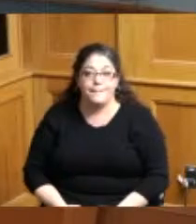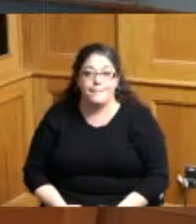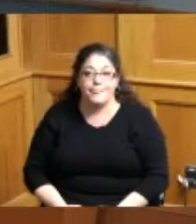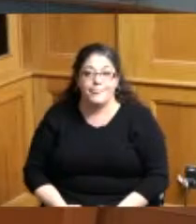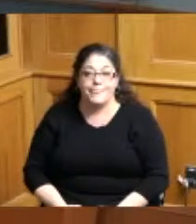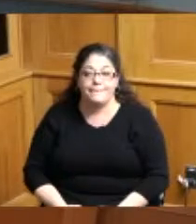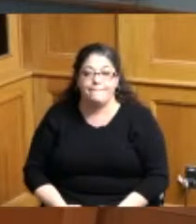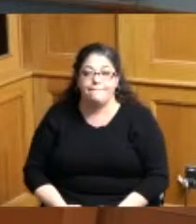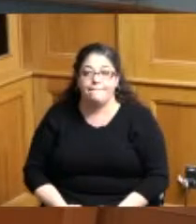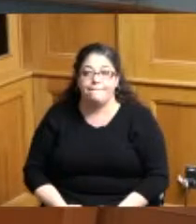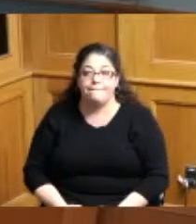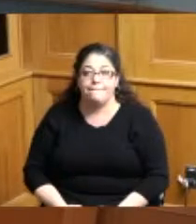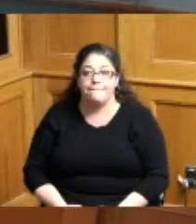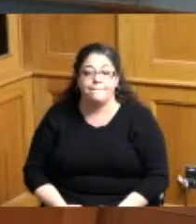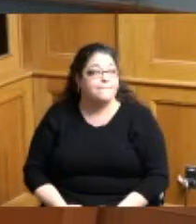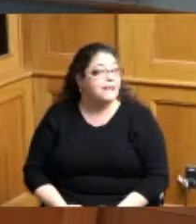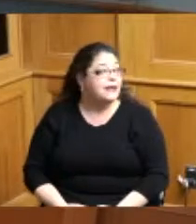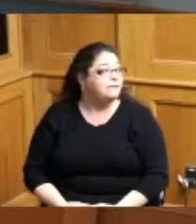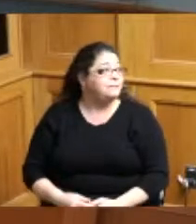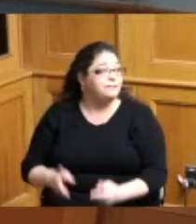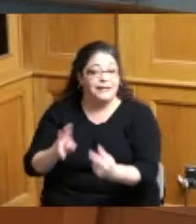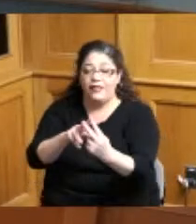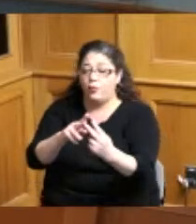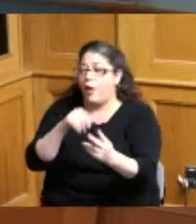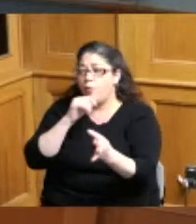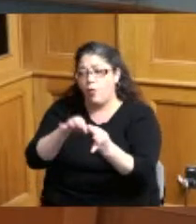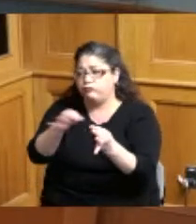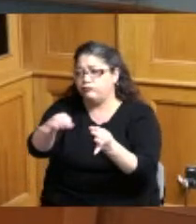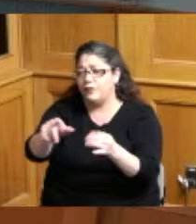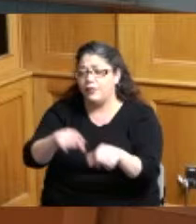so it won't be long either way so thank you for coming okay